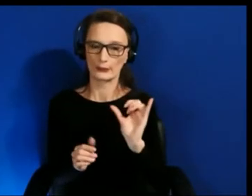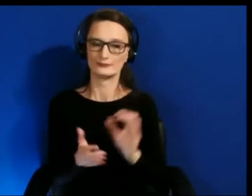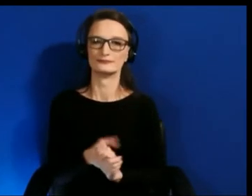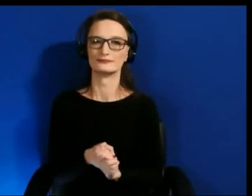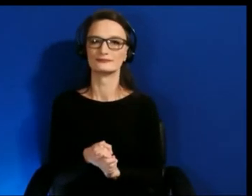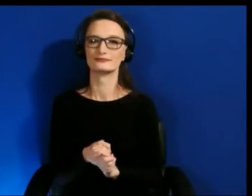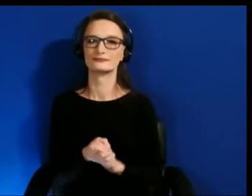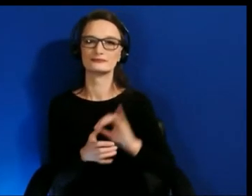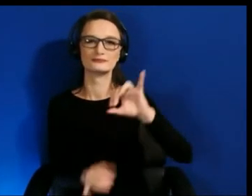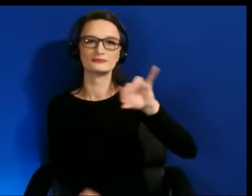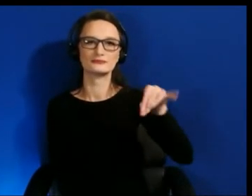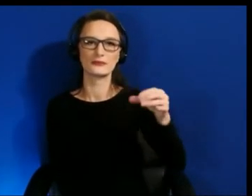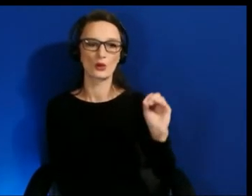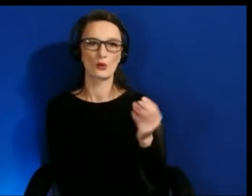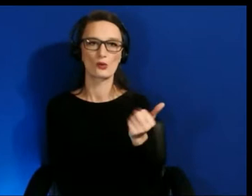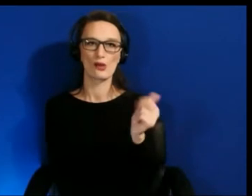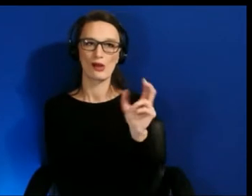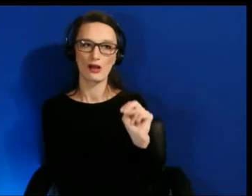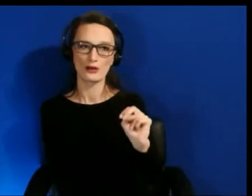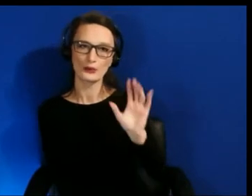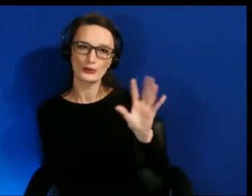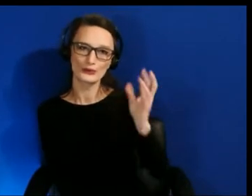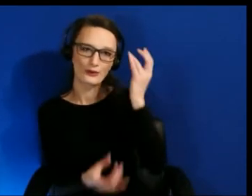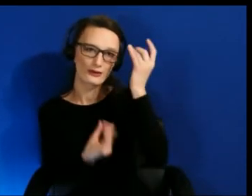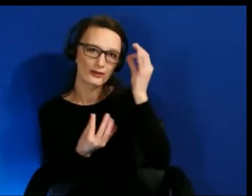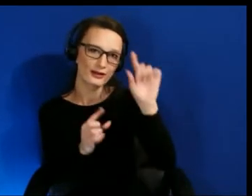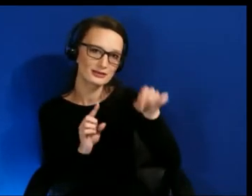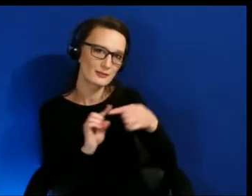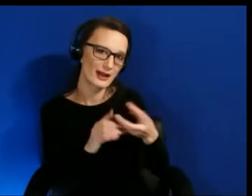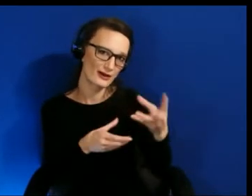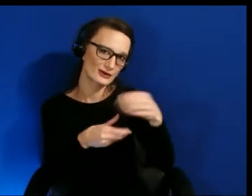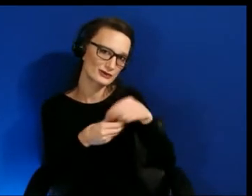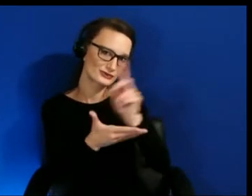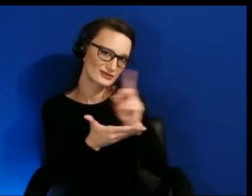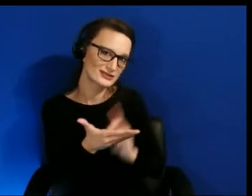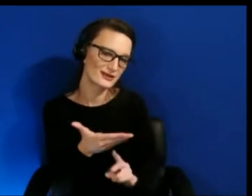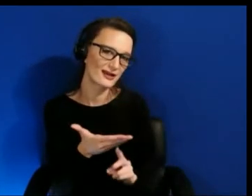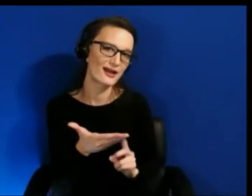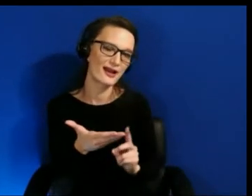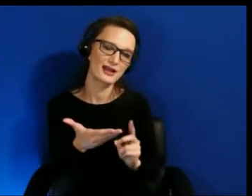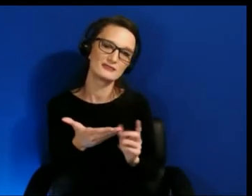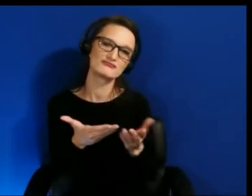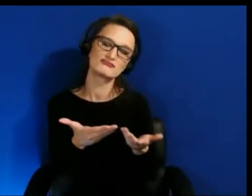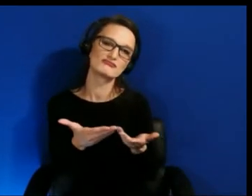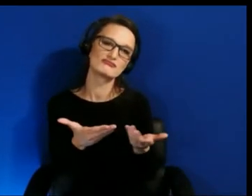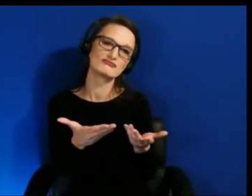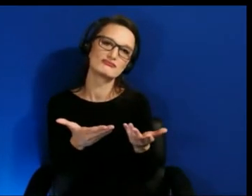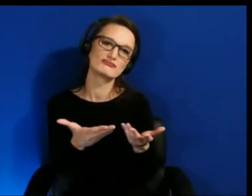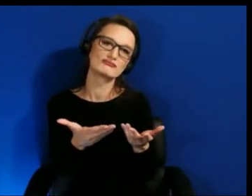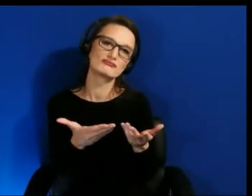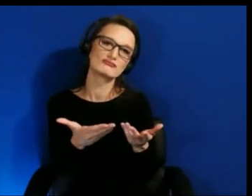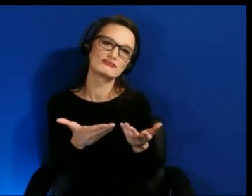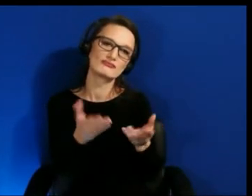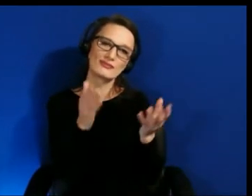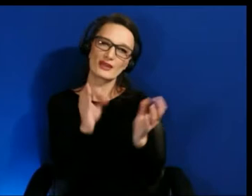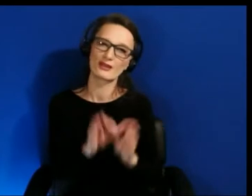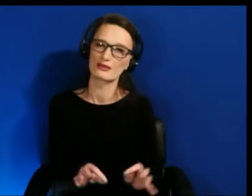Your thoughts in terms of inclusive design.